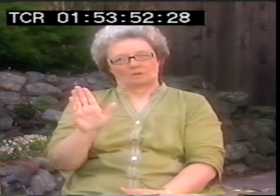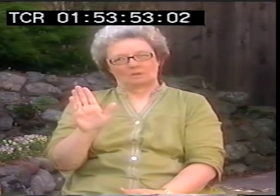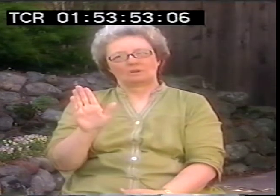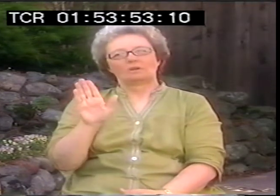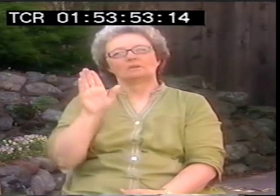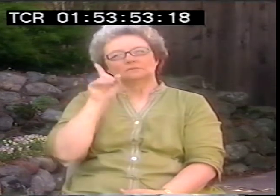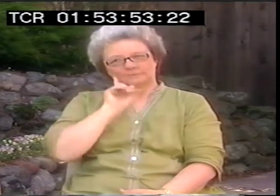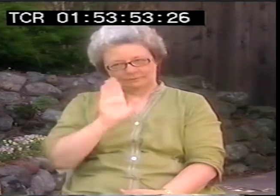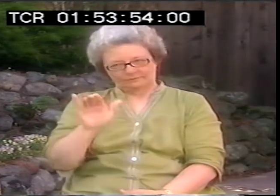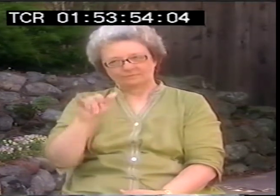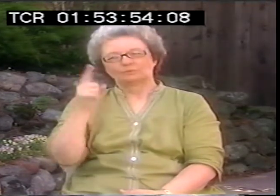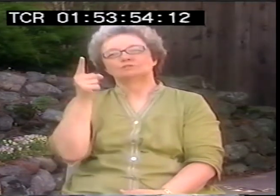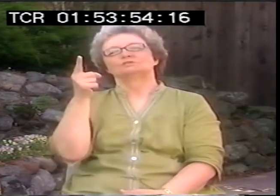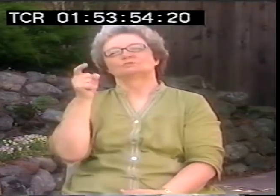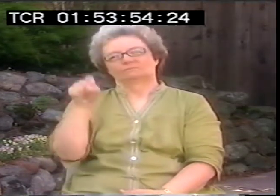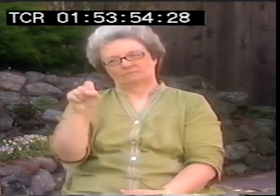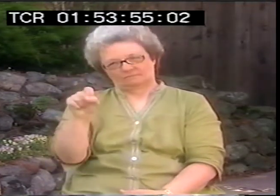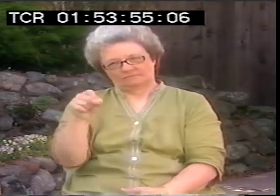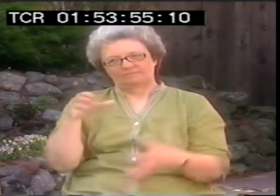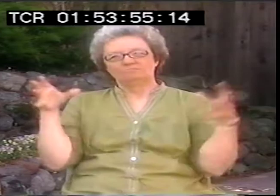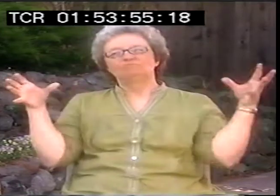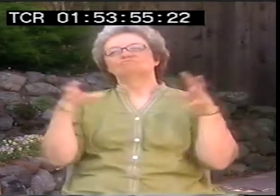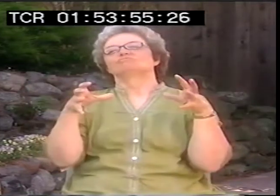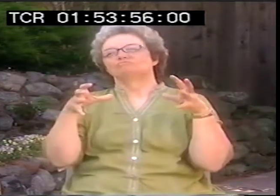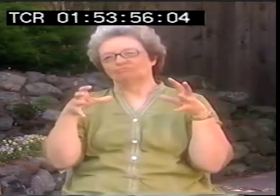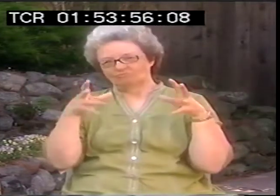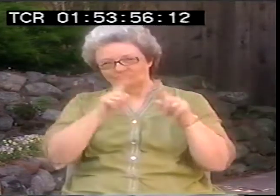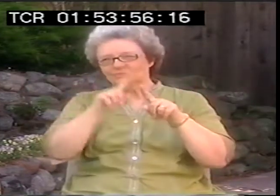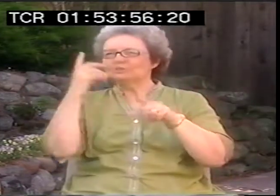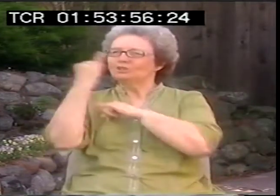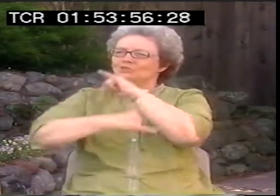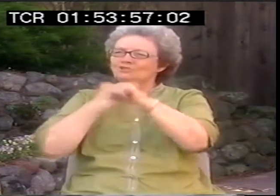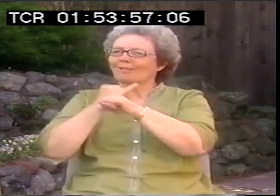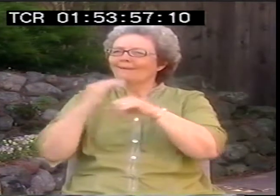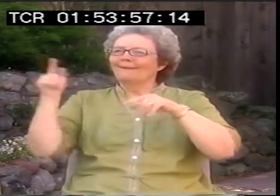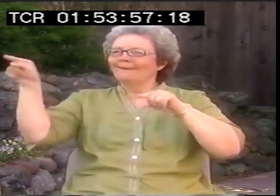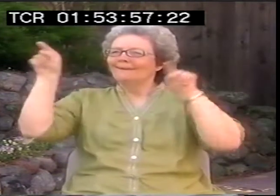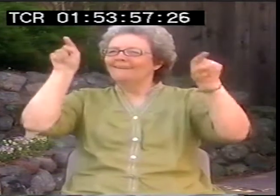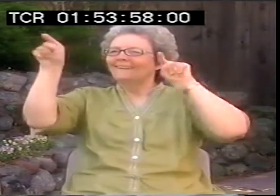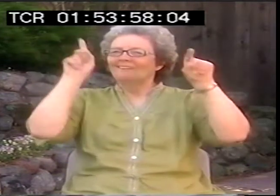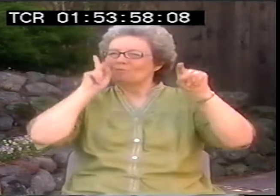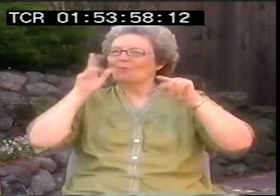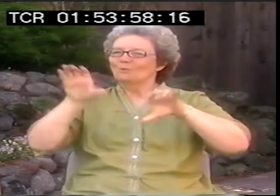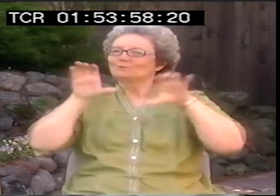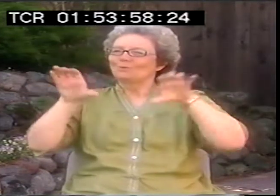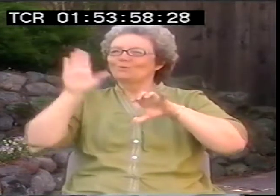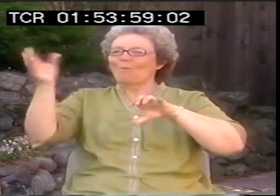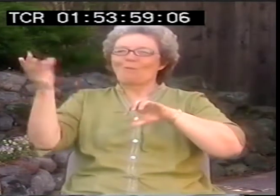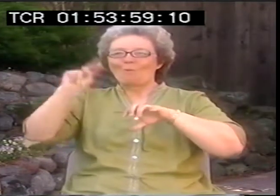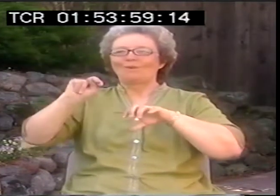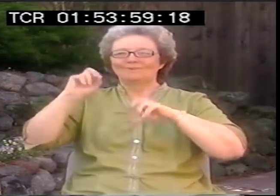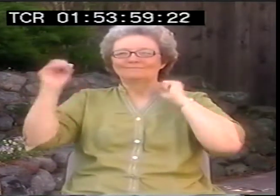Yes, Deaf Way, Deaf Way, that was the first place. Everybody got together. It was an international gathering,